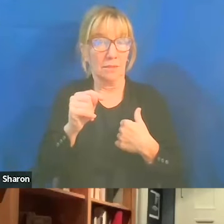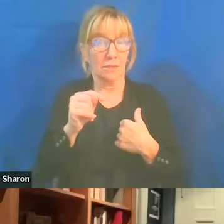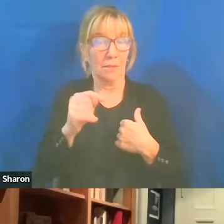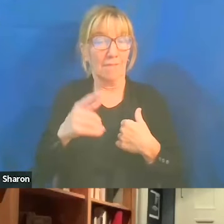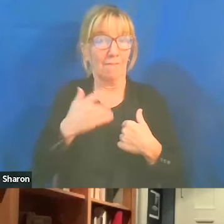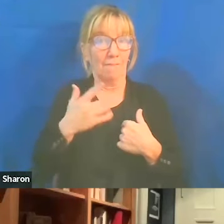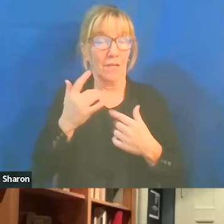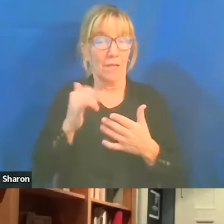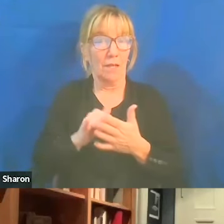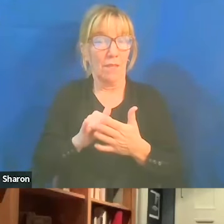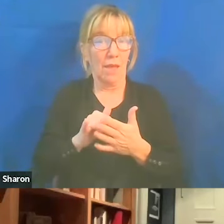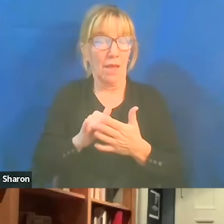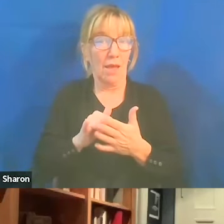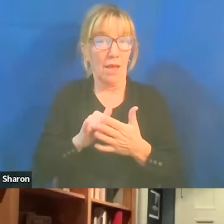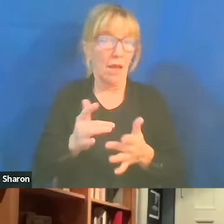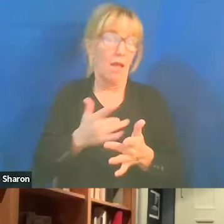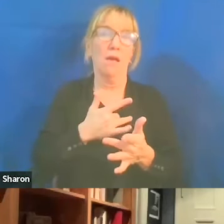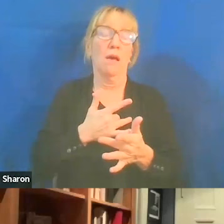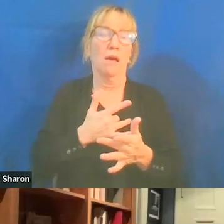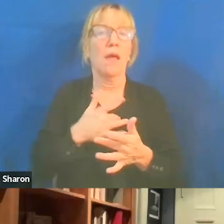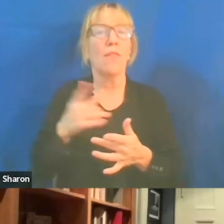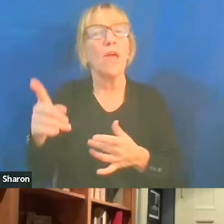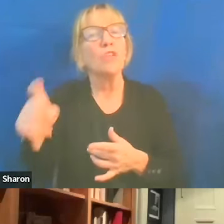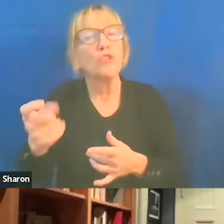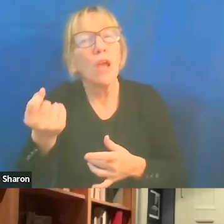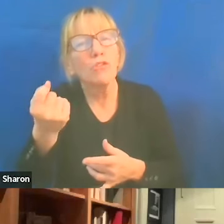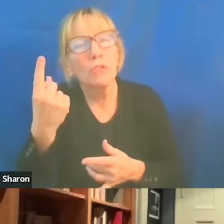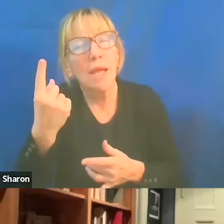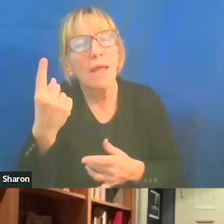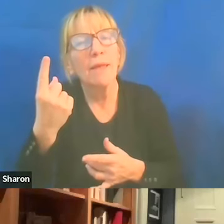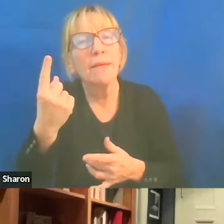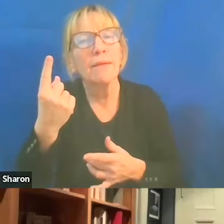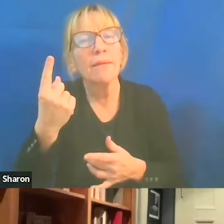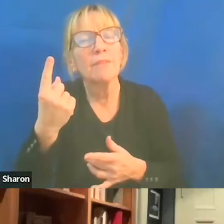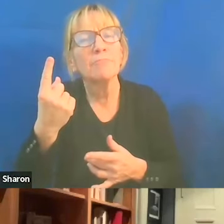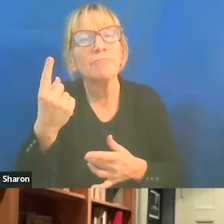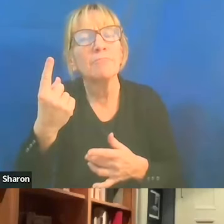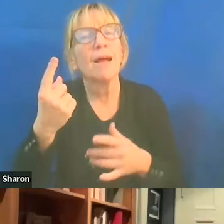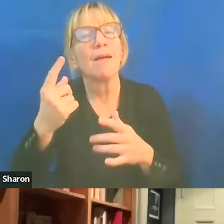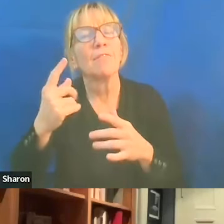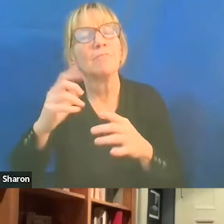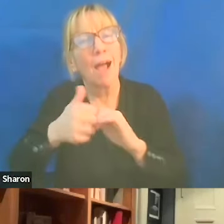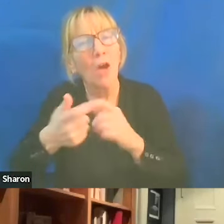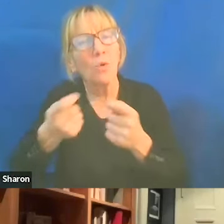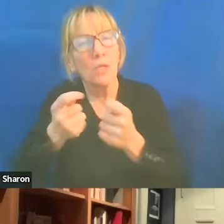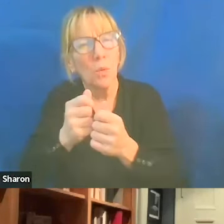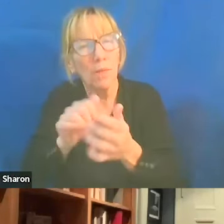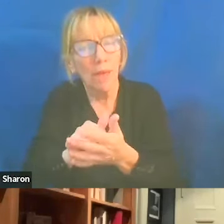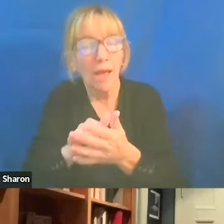accustom me to the quick. They at least ought to know how to deal with that. And on the flip side, again,